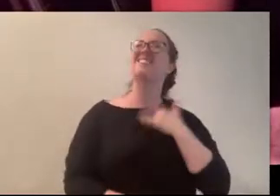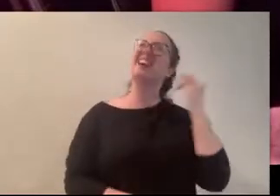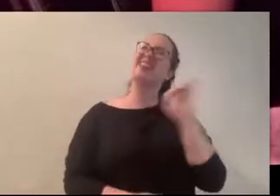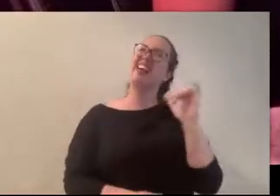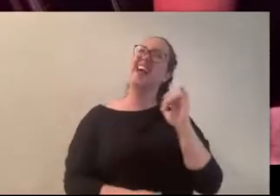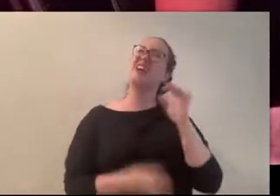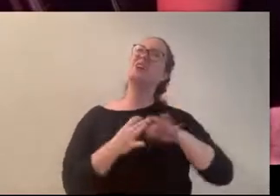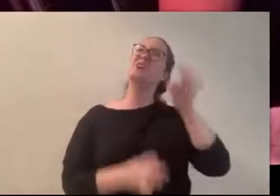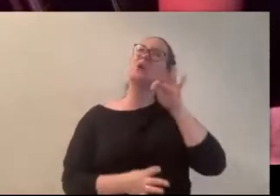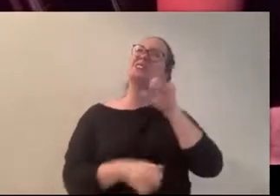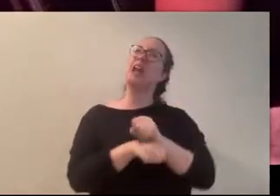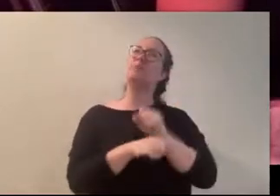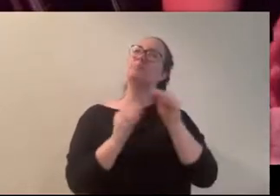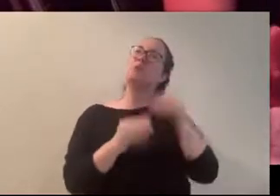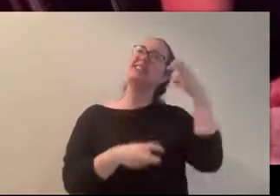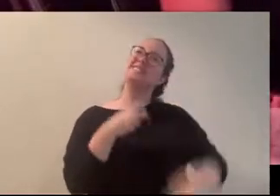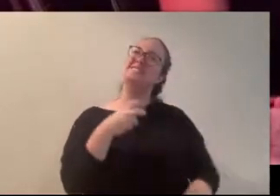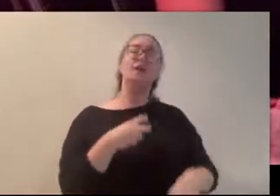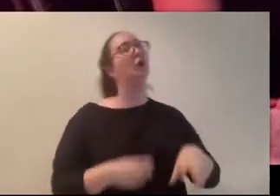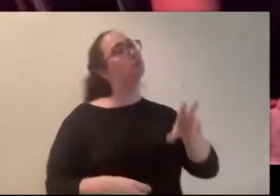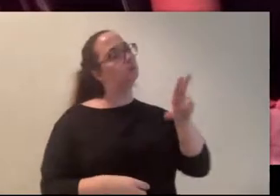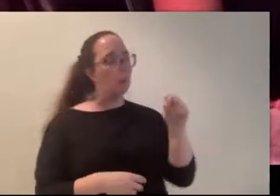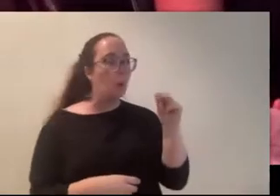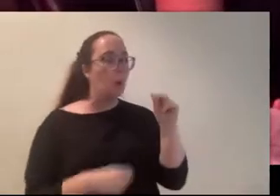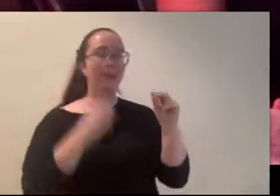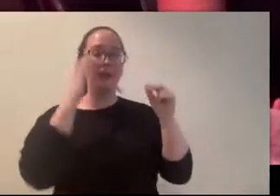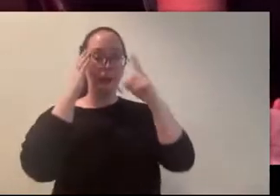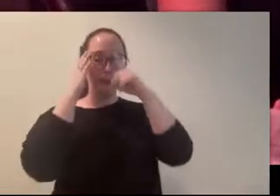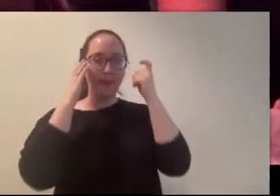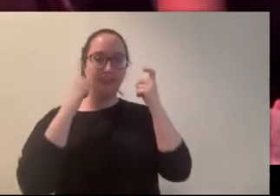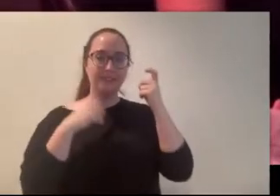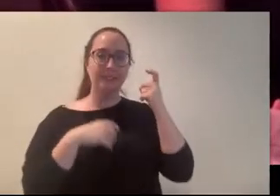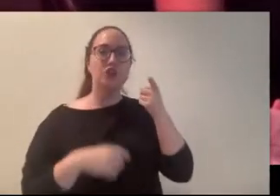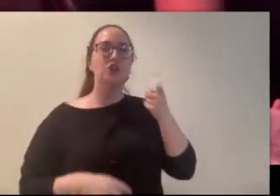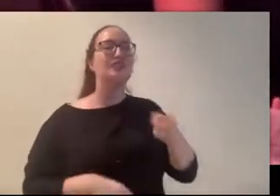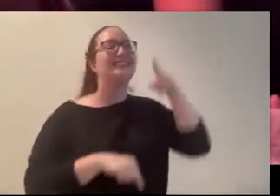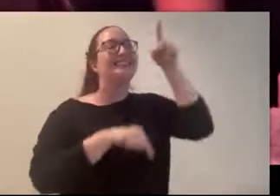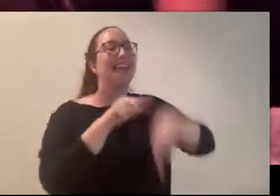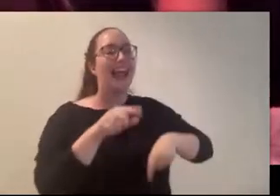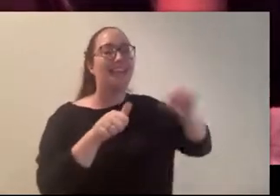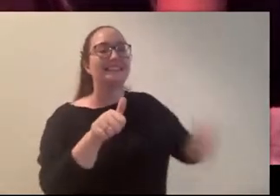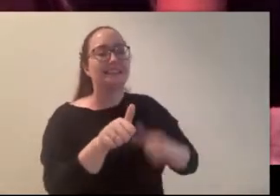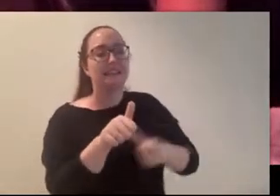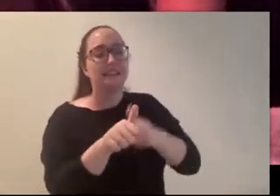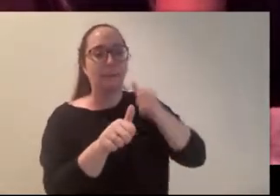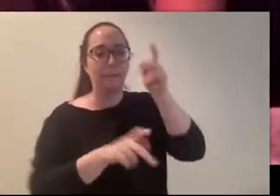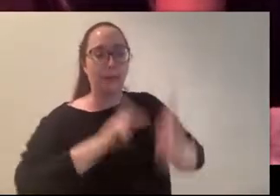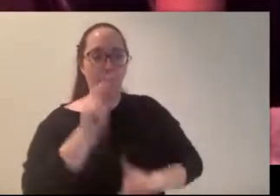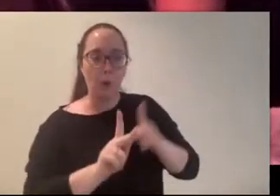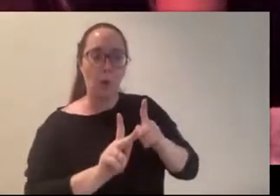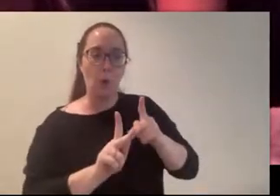though (Carly) Not necessarily because the whole thing is she CAN’T go after people that believe